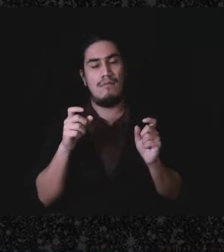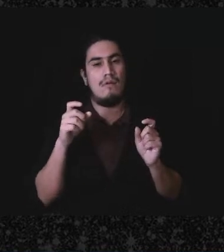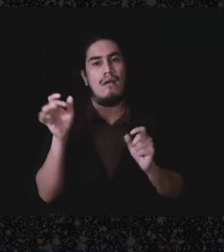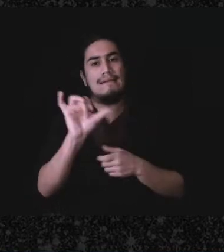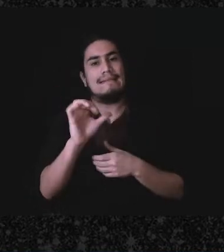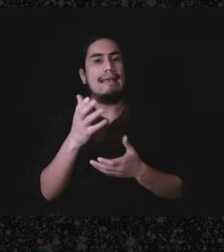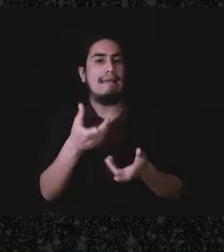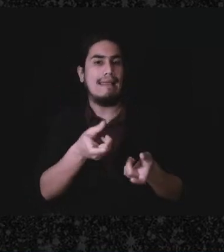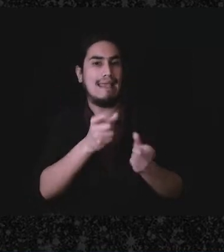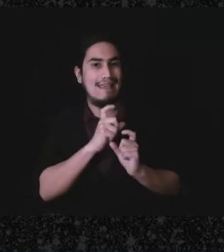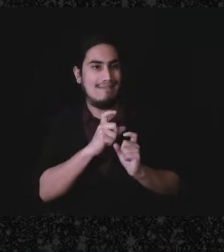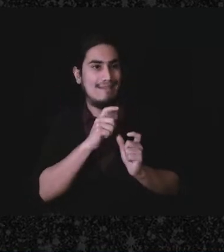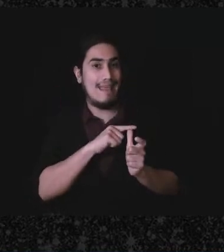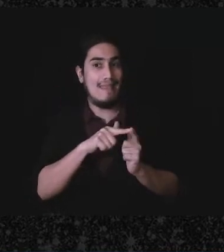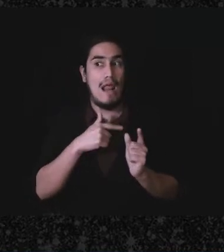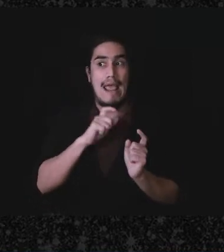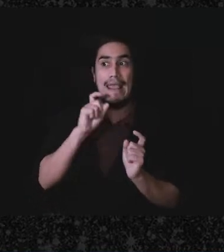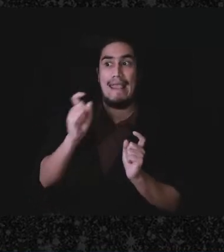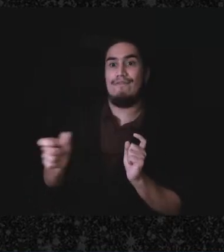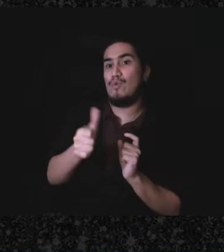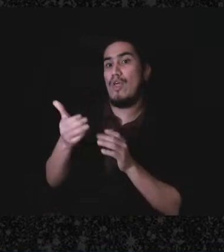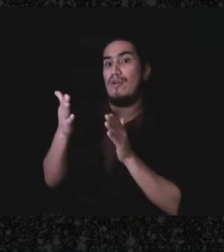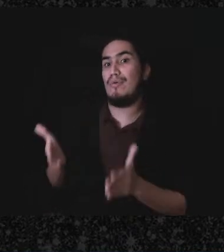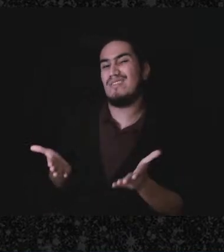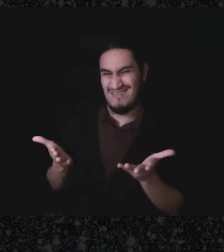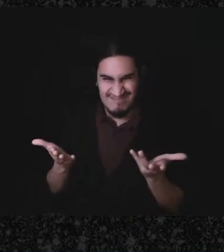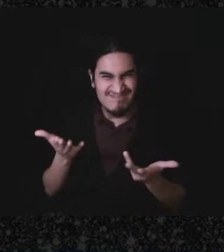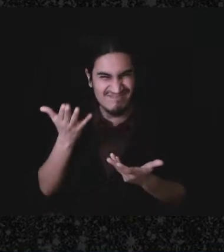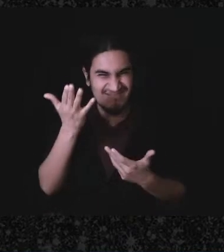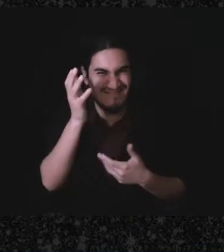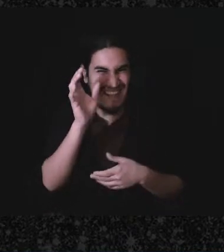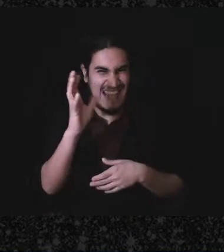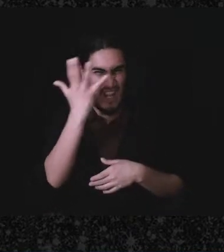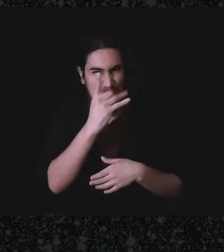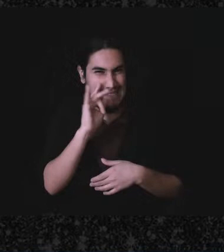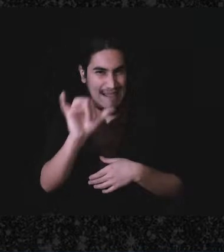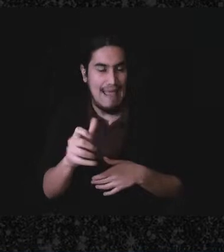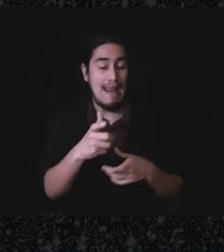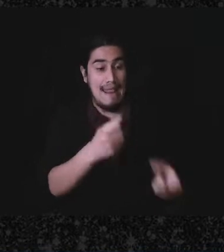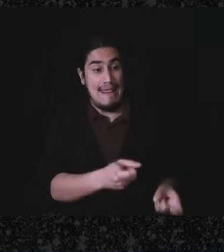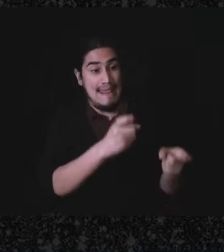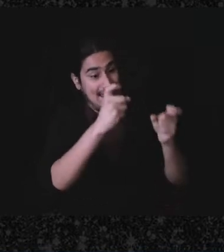and then gave a gift to someone else, or you received a gift and you were kind of the-the